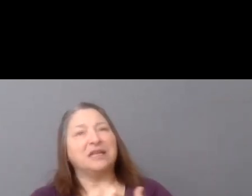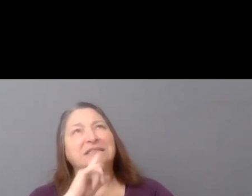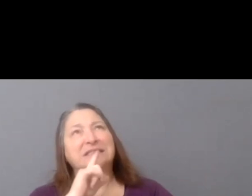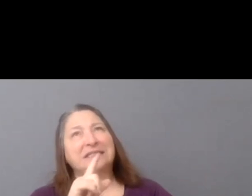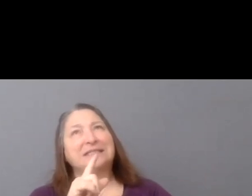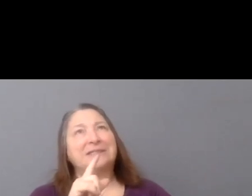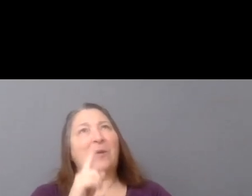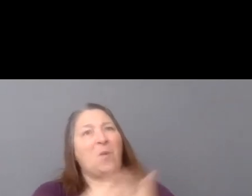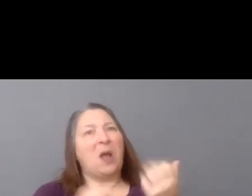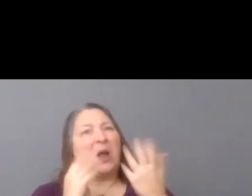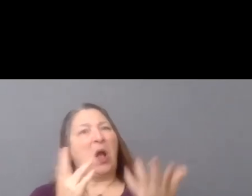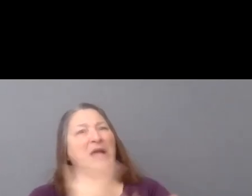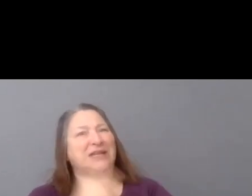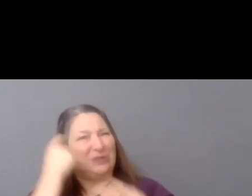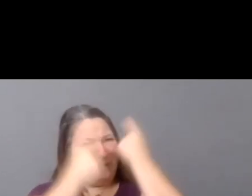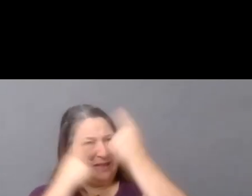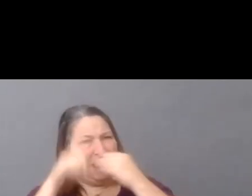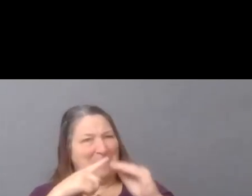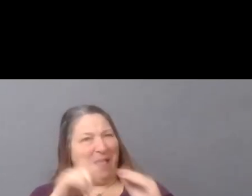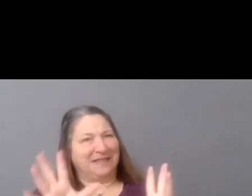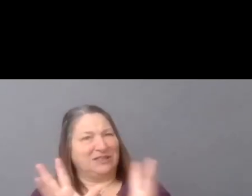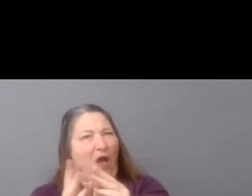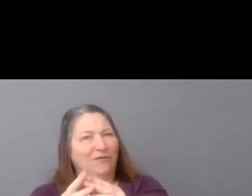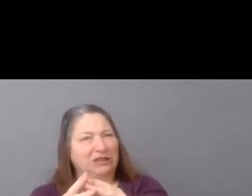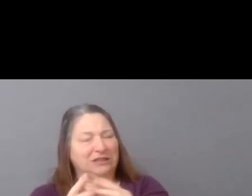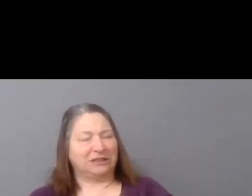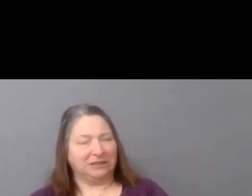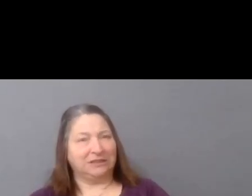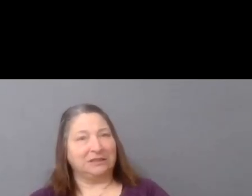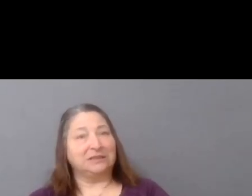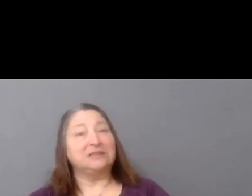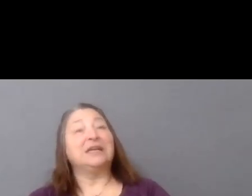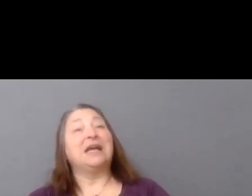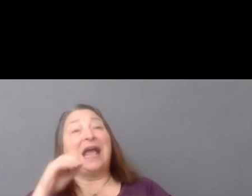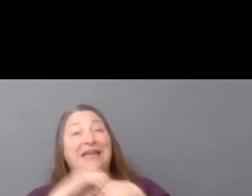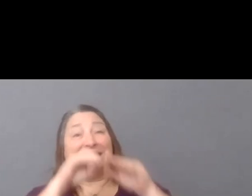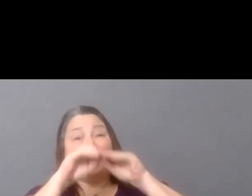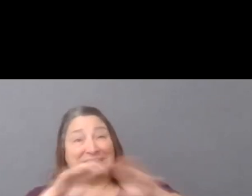since we talked about that. And as noted in the Distribution Advocate's manifesto,